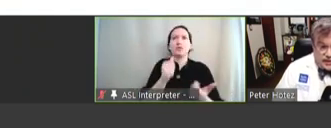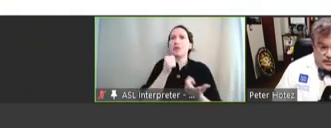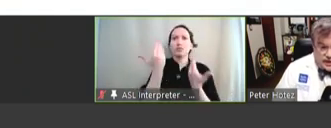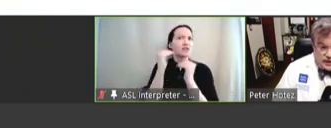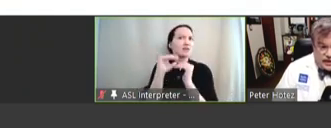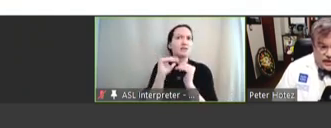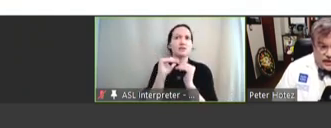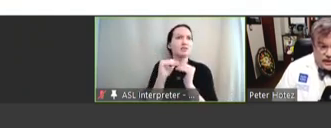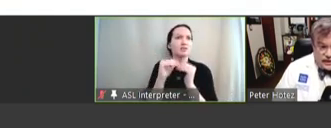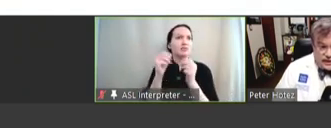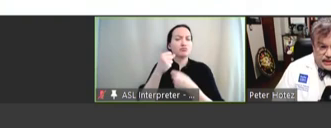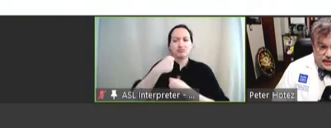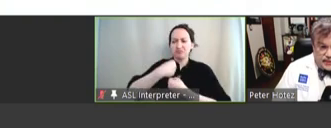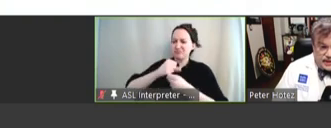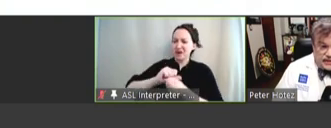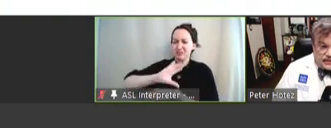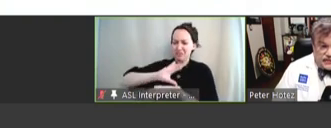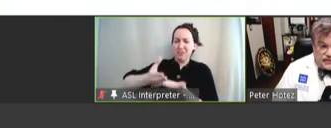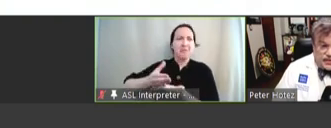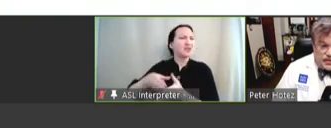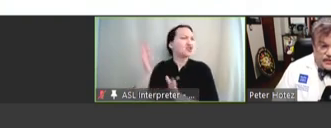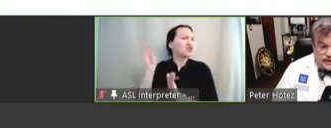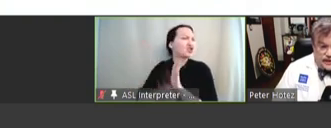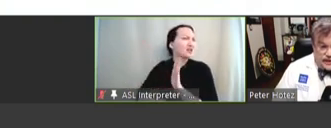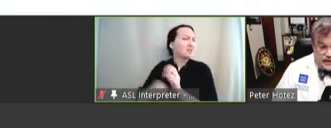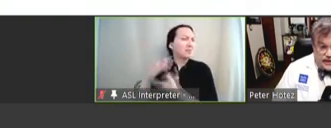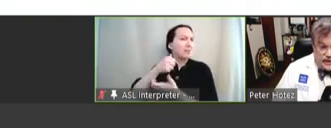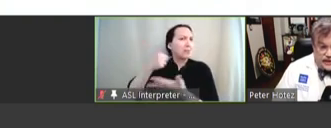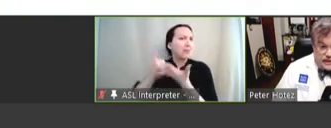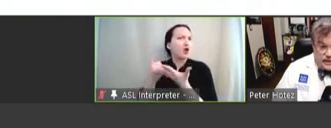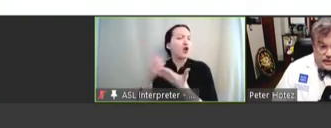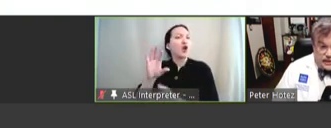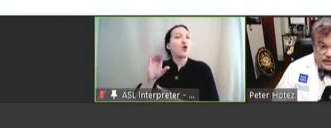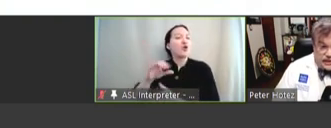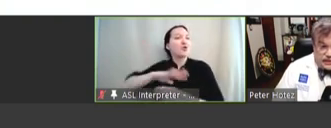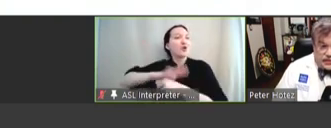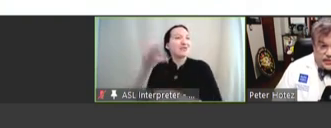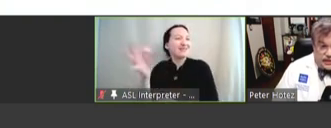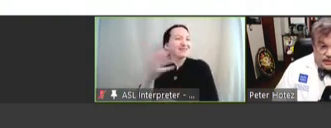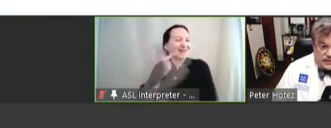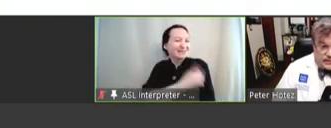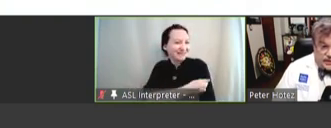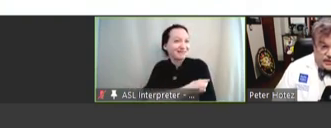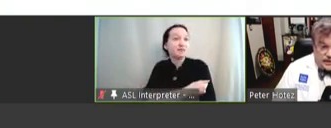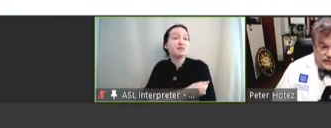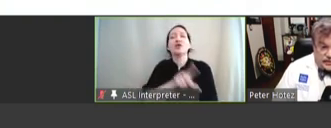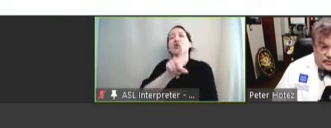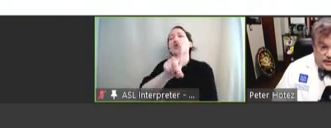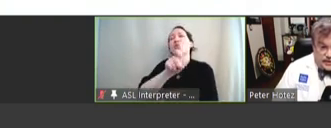can make. It's the least expensive of the COVID-19 vaccines, but this one will be 145 rupees,